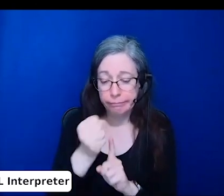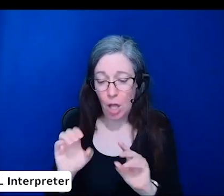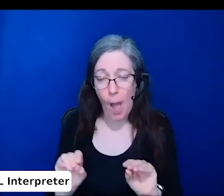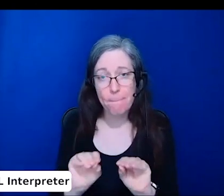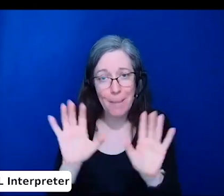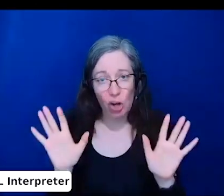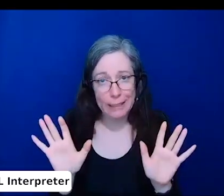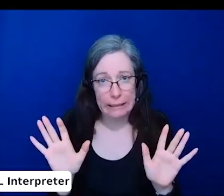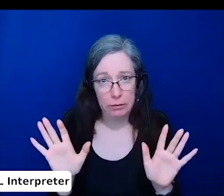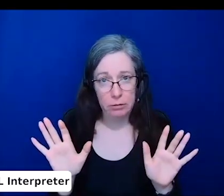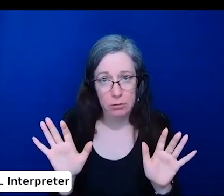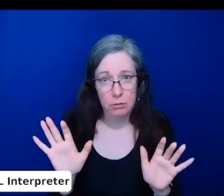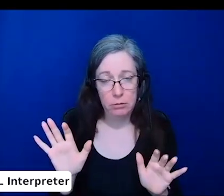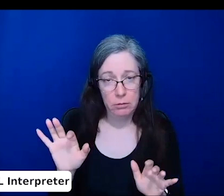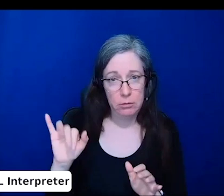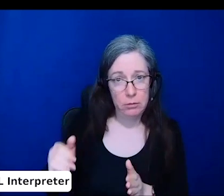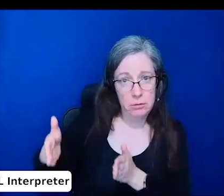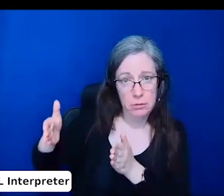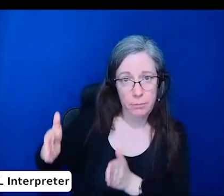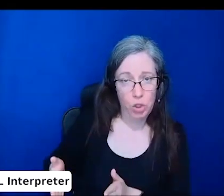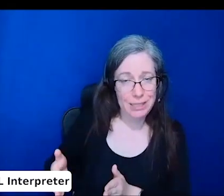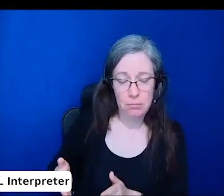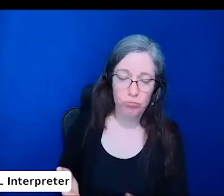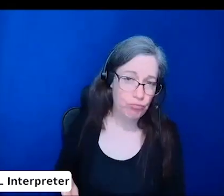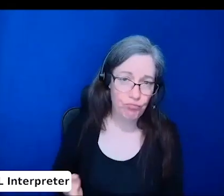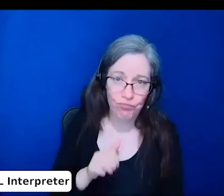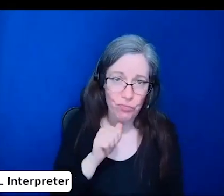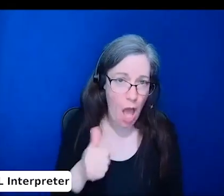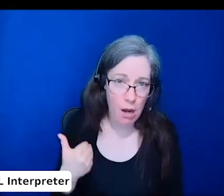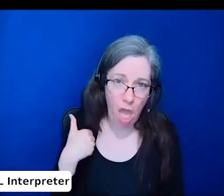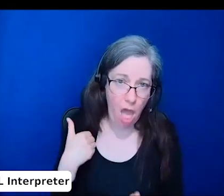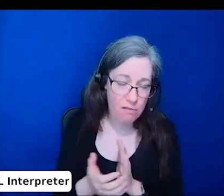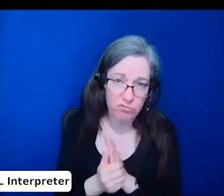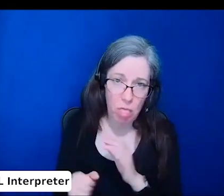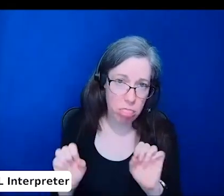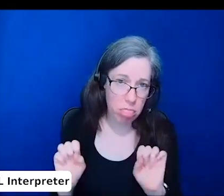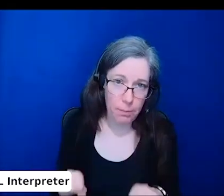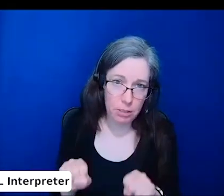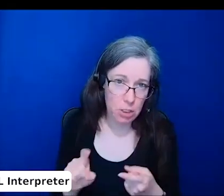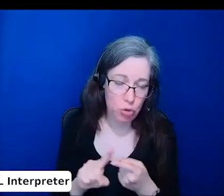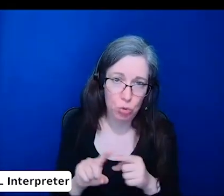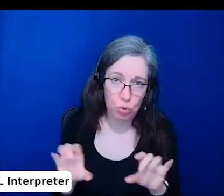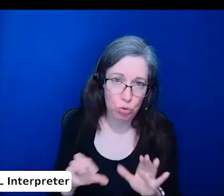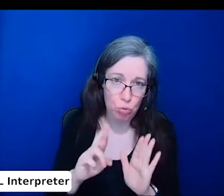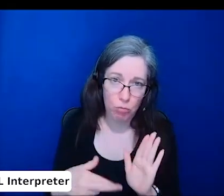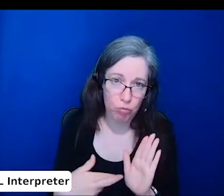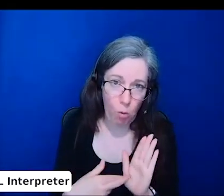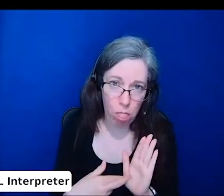that the person does not have the ability to perform the role that they're interviewing,